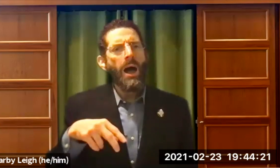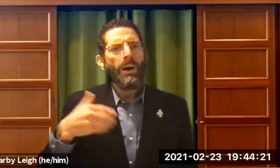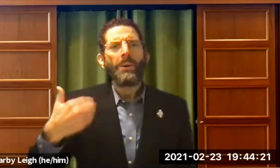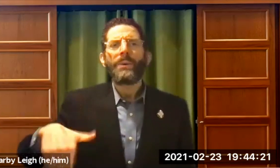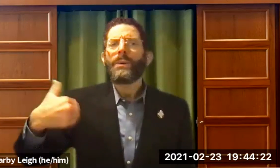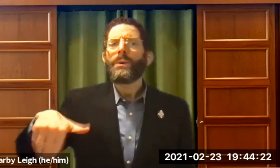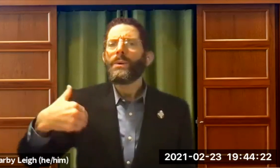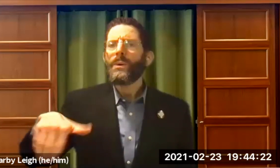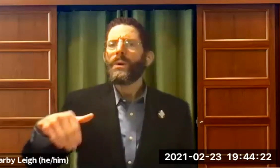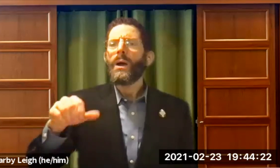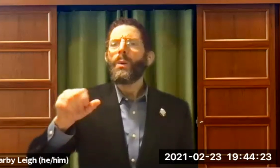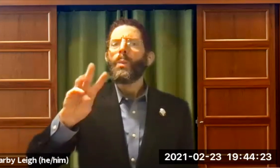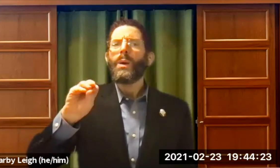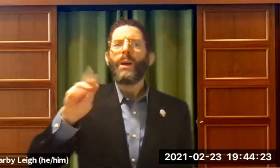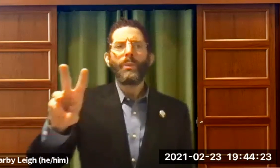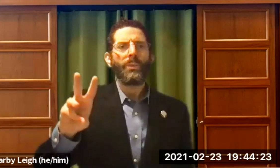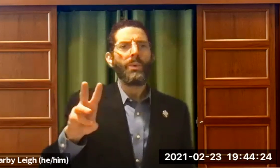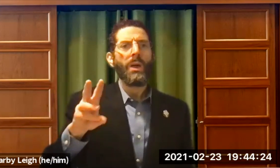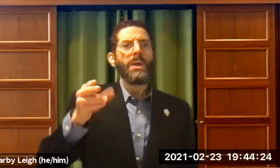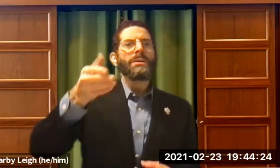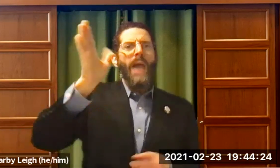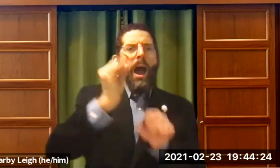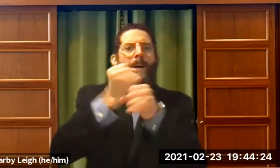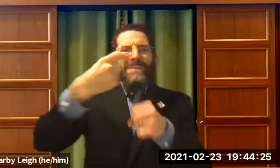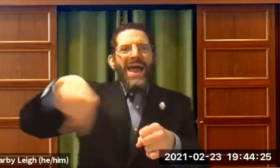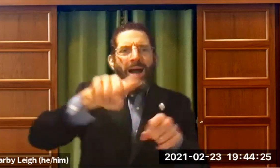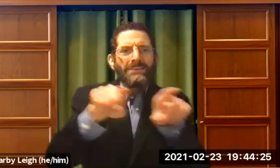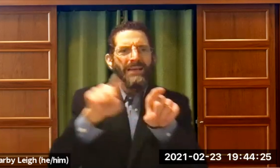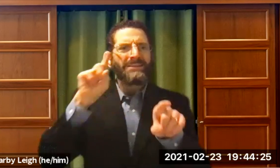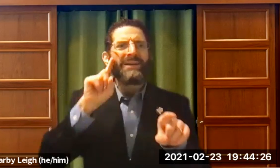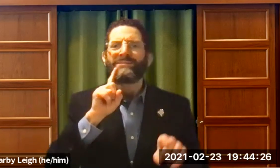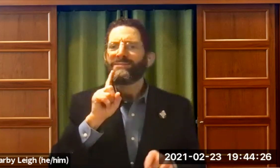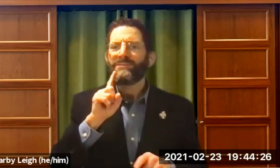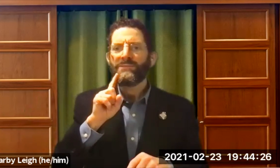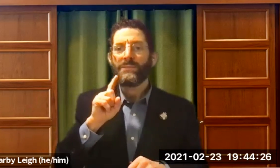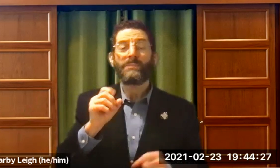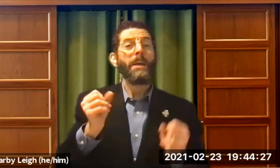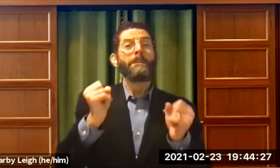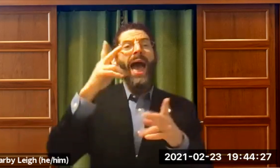As a kid, I was very impressed with that. I thought wow. God made